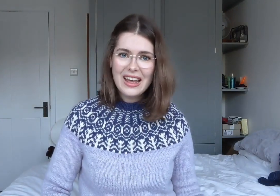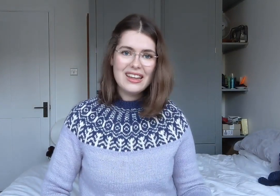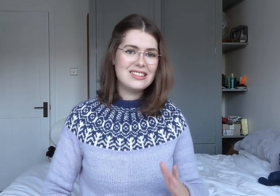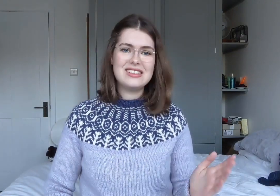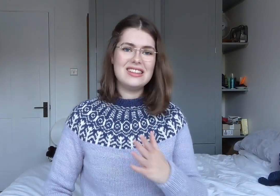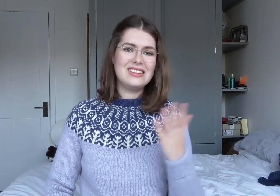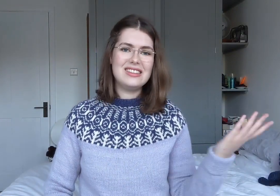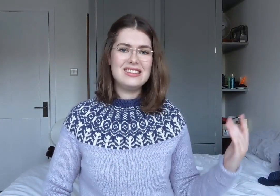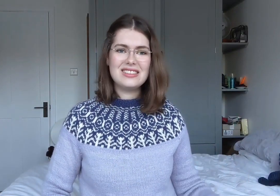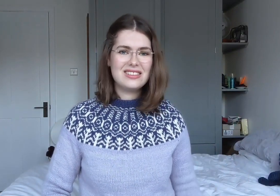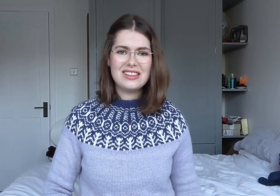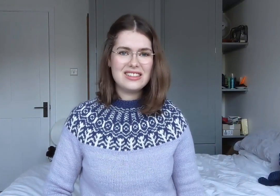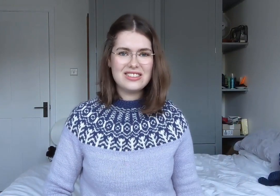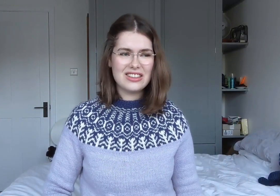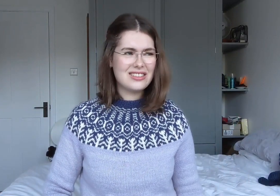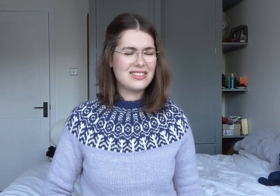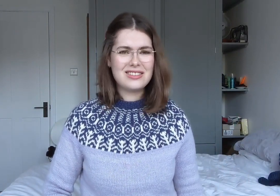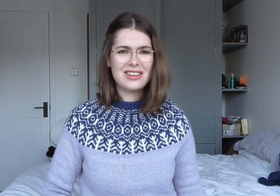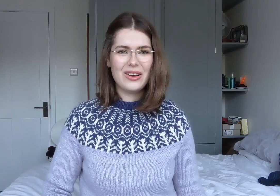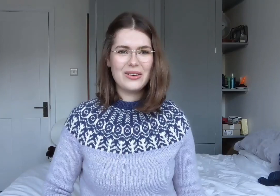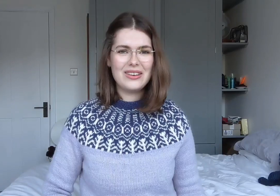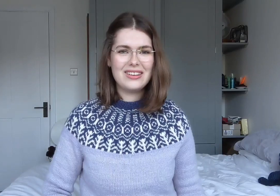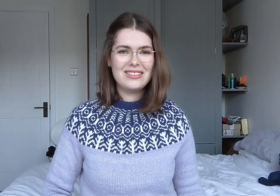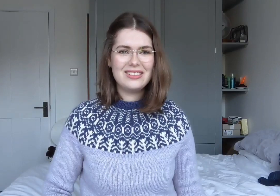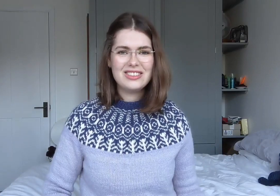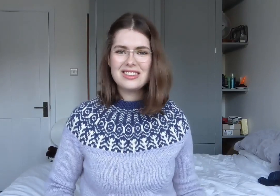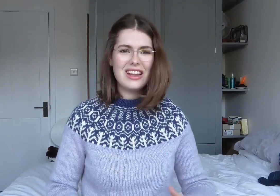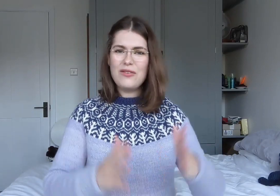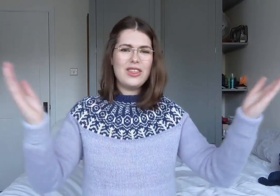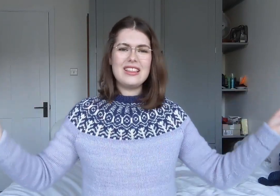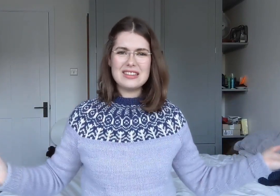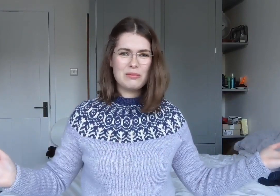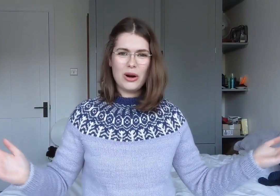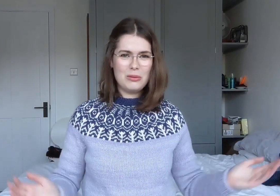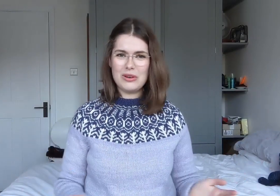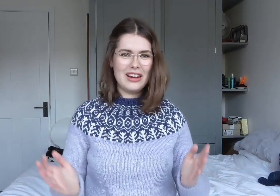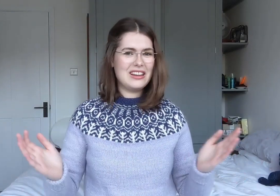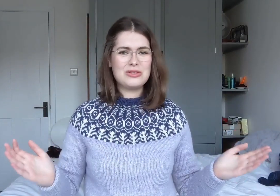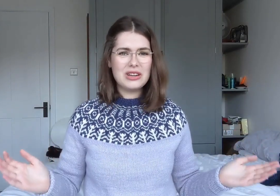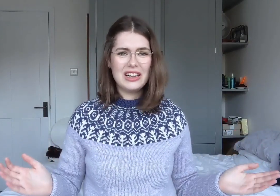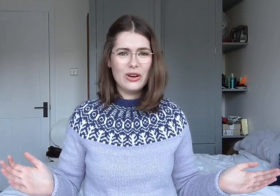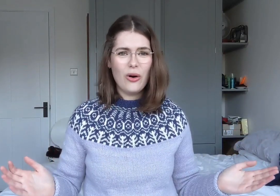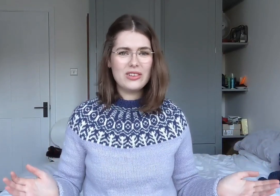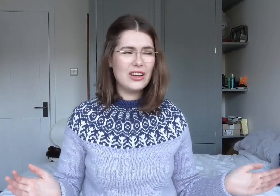It's just... If you think that's appropriate, it's really not.